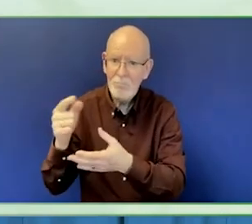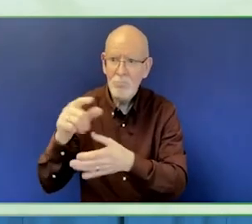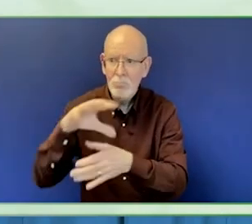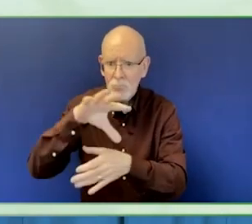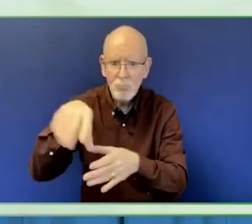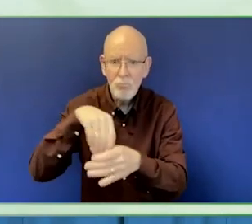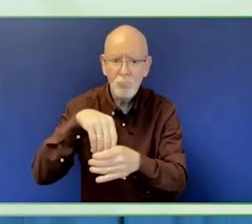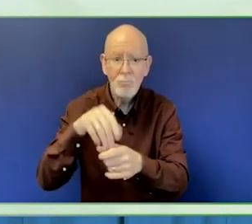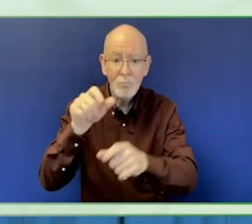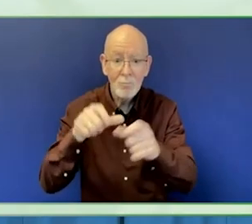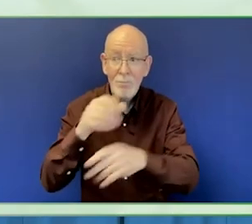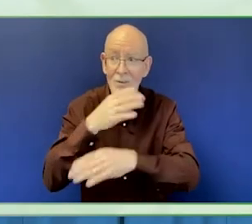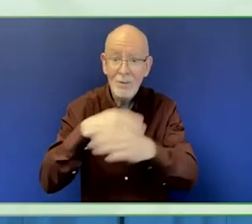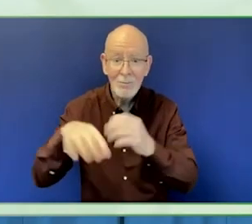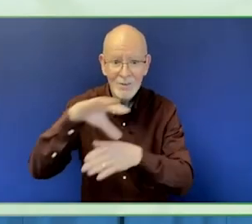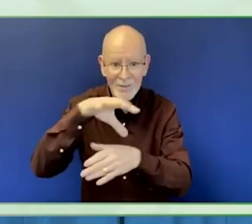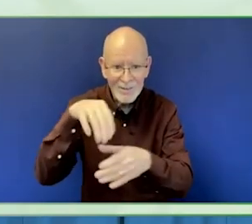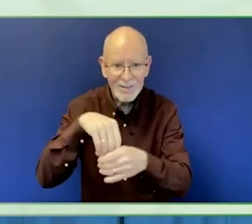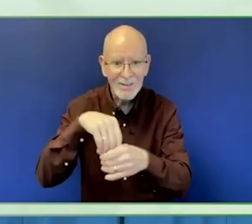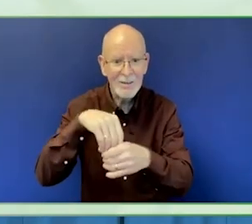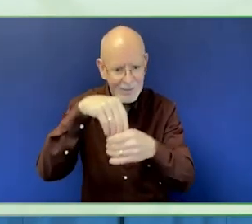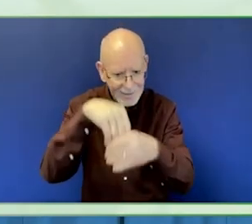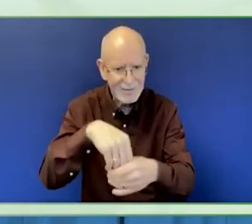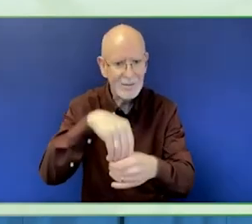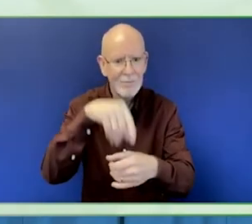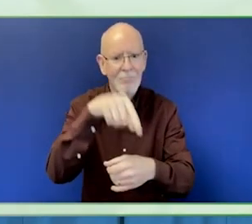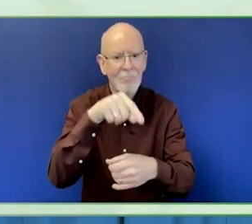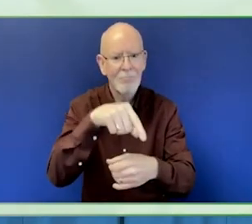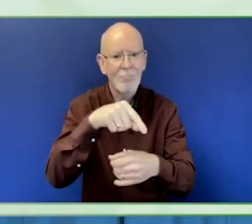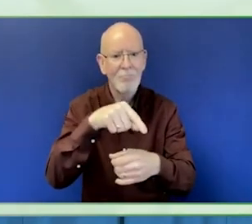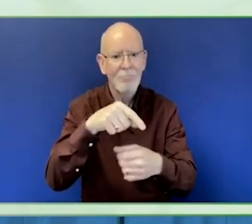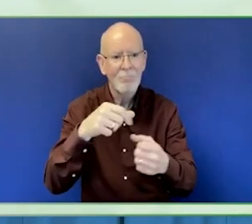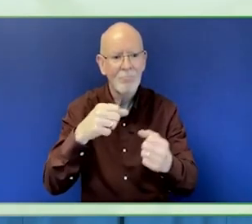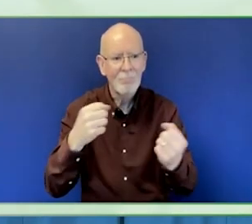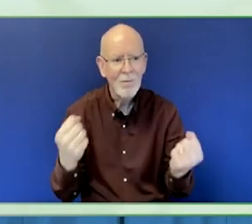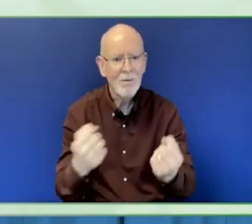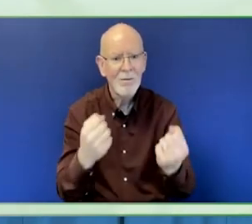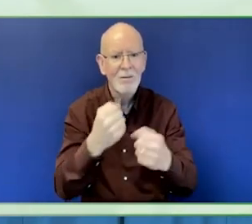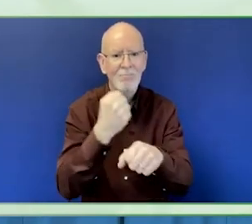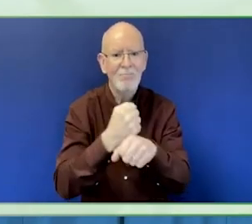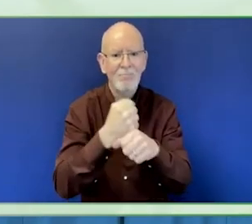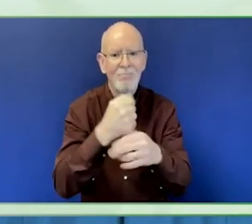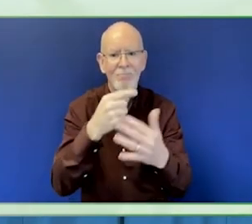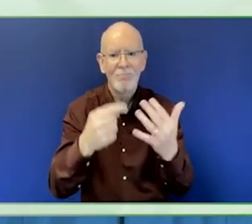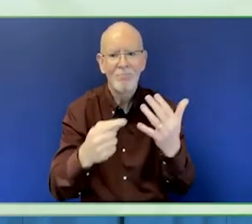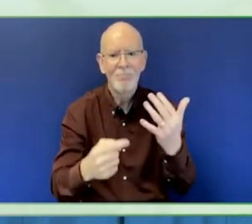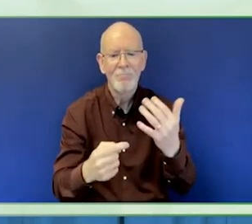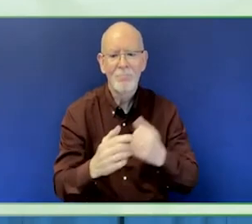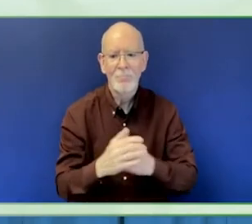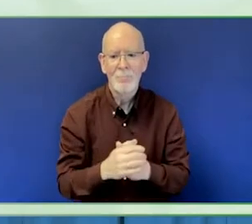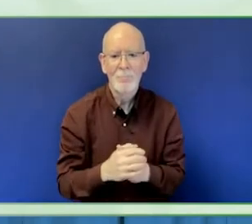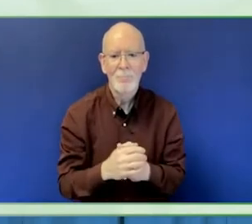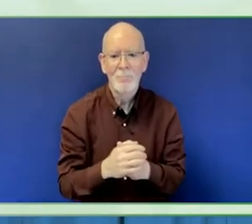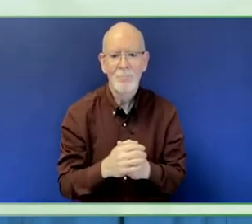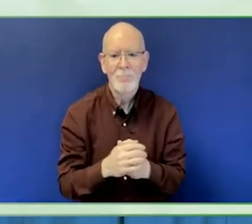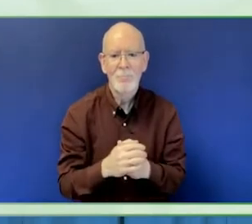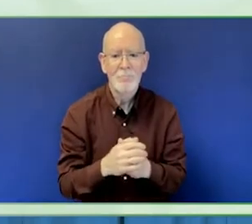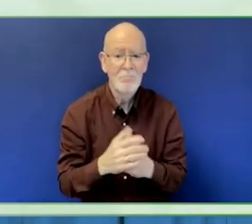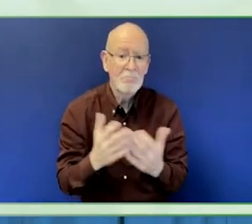Participation of people with disabilities and their representation in the organisation is critical for us.